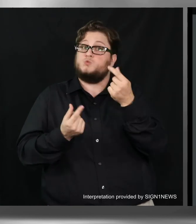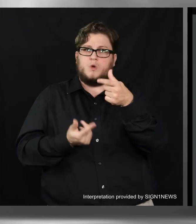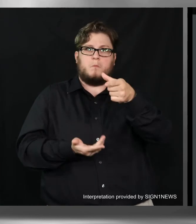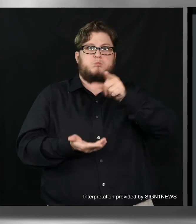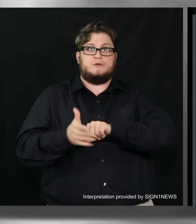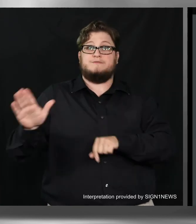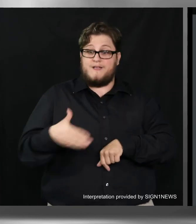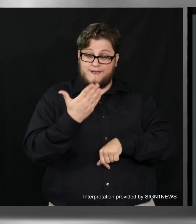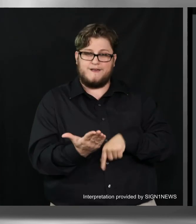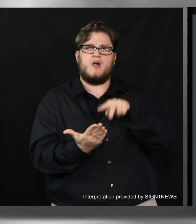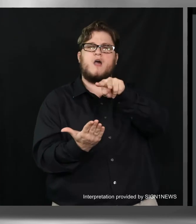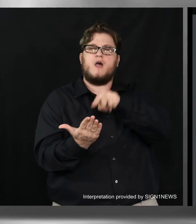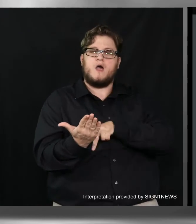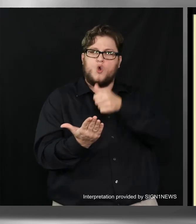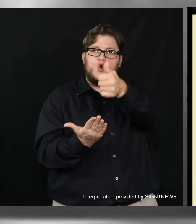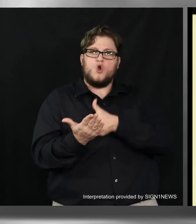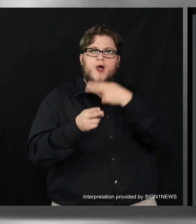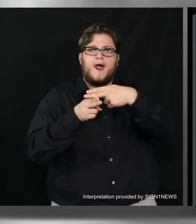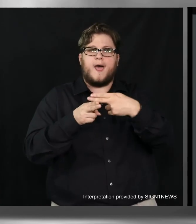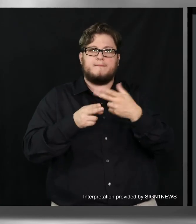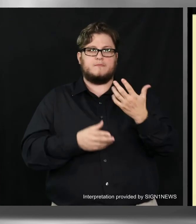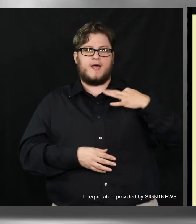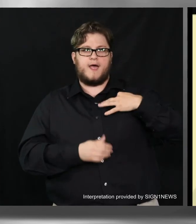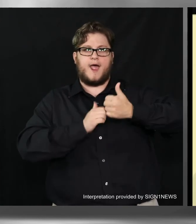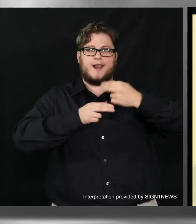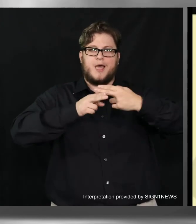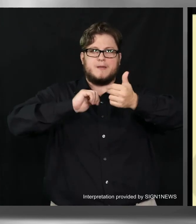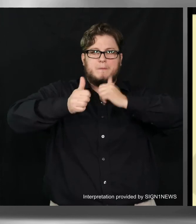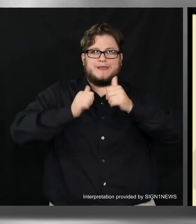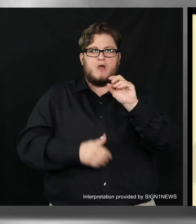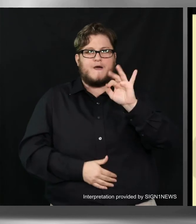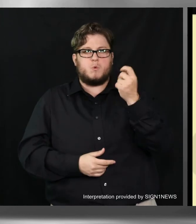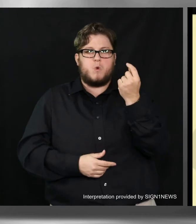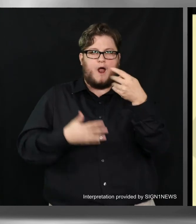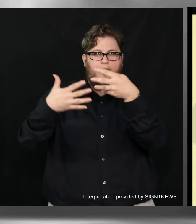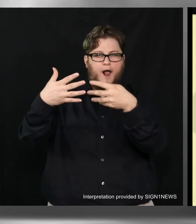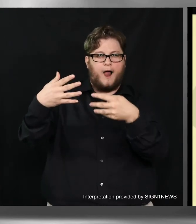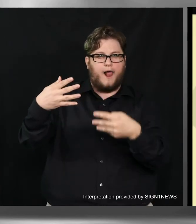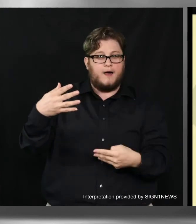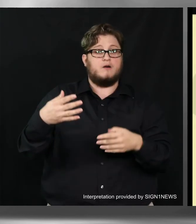It shows all the candidates who are running for the different offices, any proposed constitutional